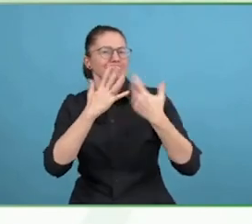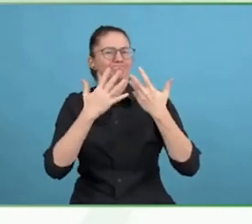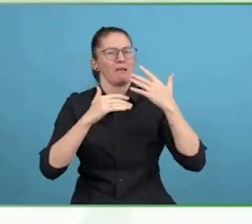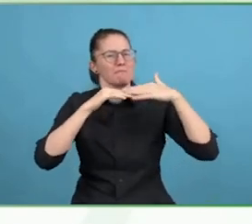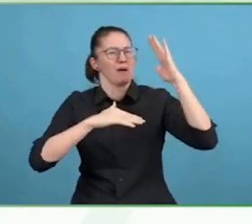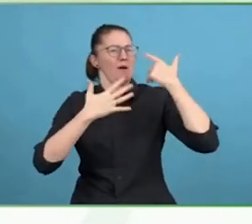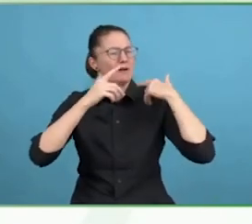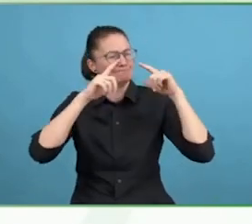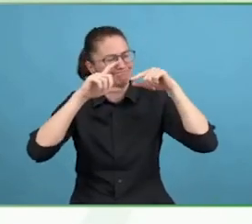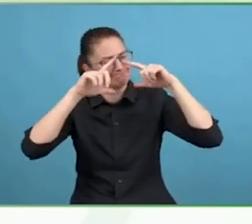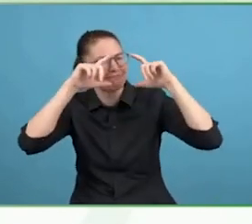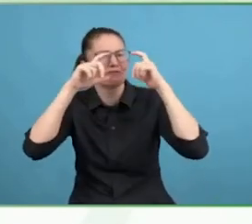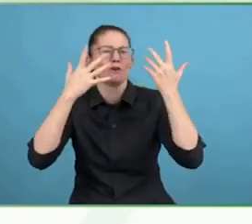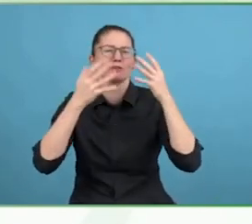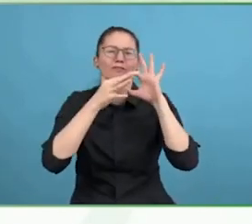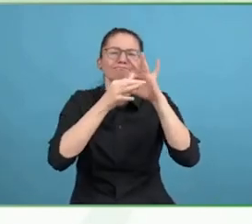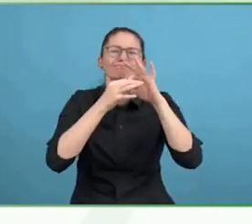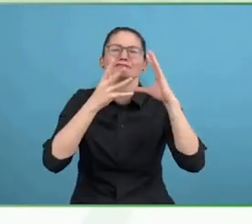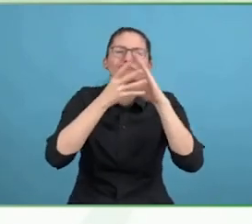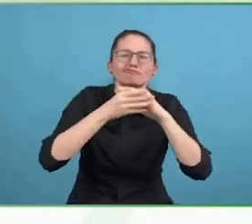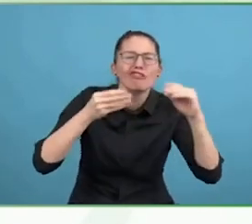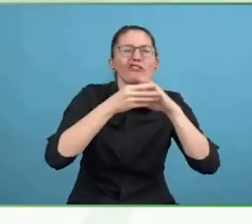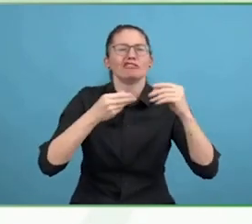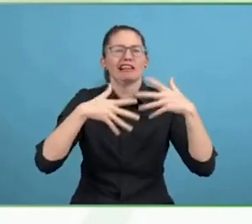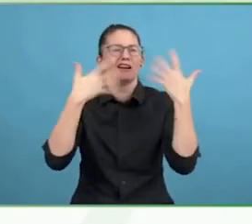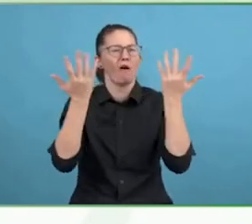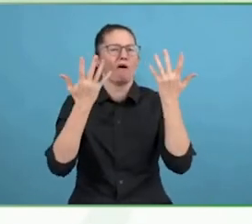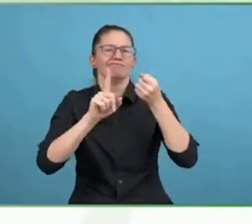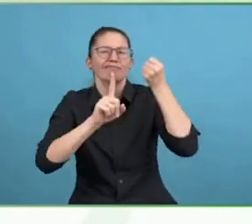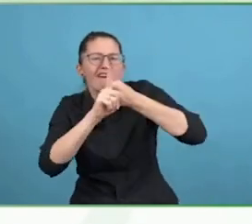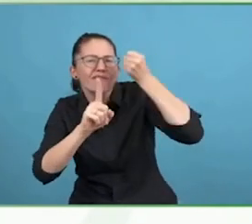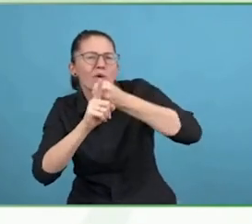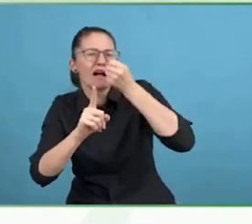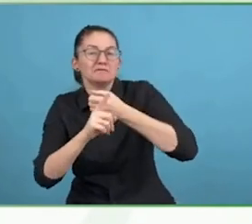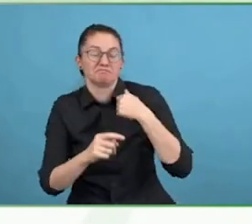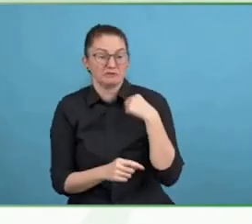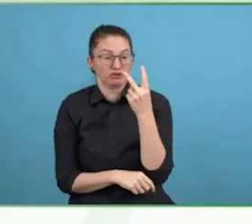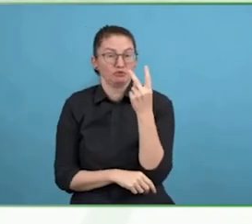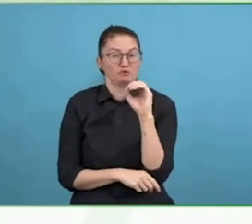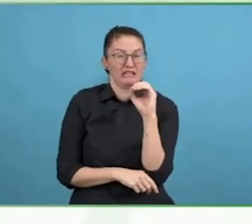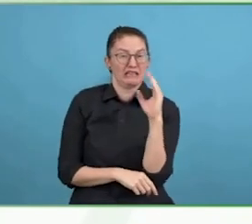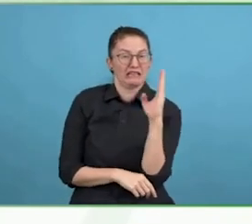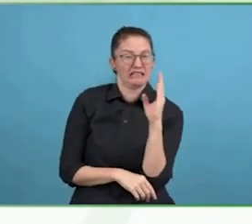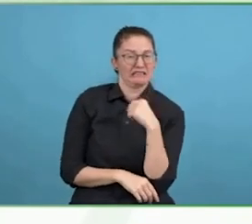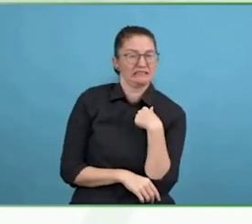victim of war. I stepped on an IED, an explosive device, I lost both my legs and my